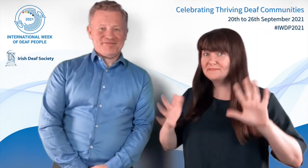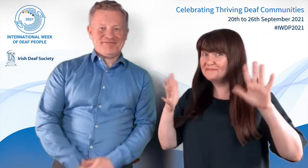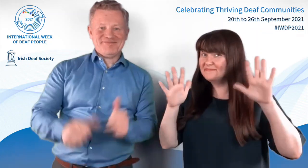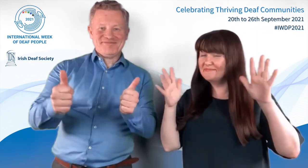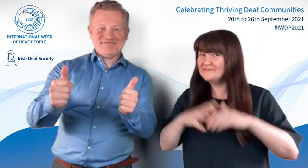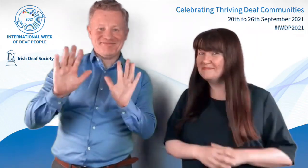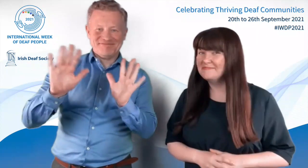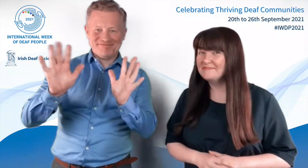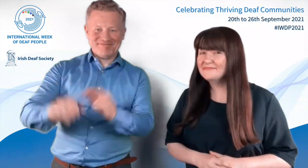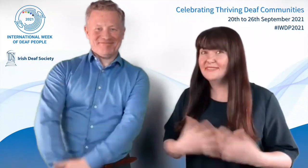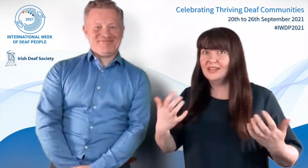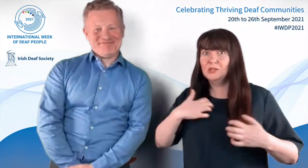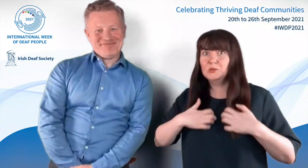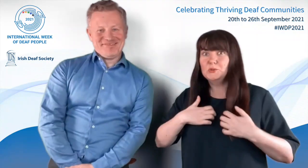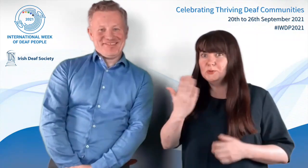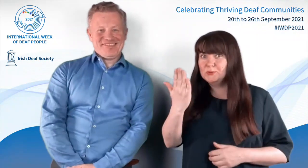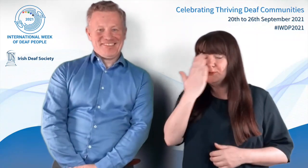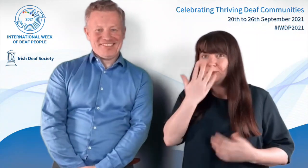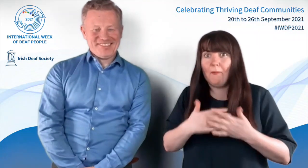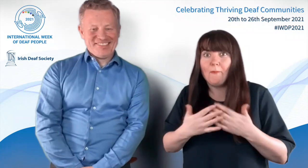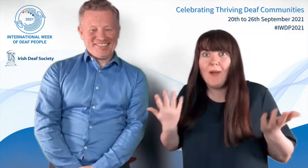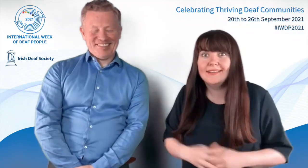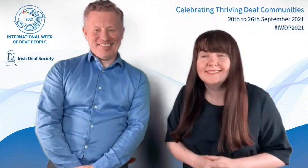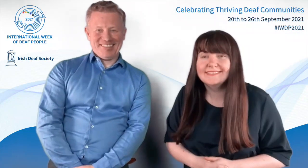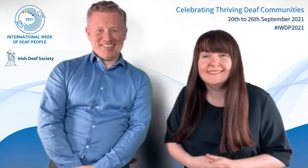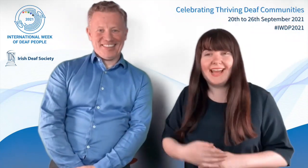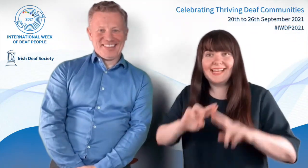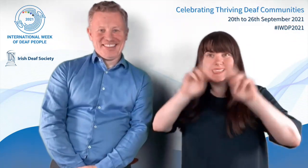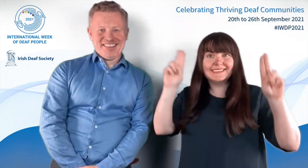Hi everyone! [Lianne]: Exciting news - guess what's happening very soon?